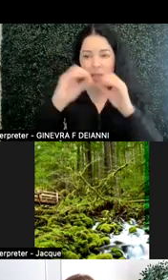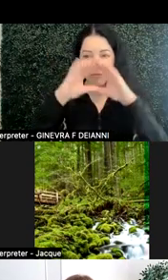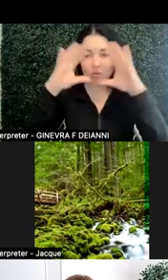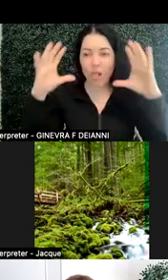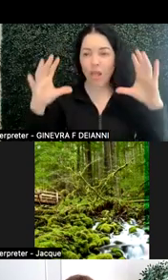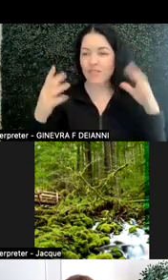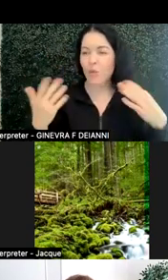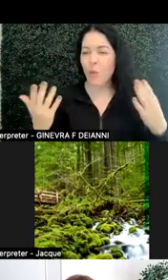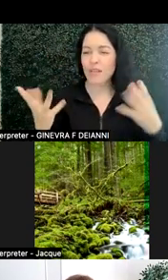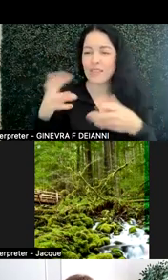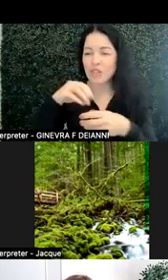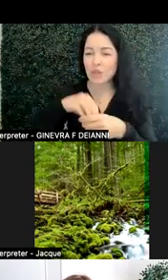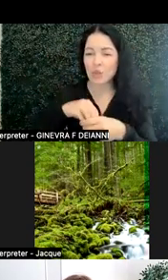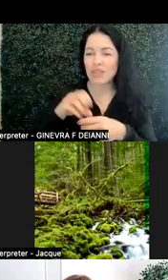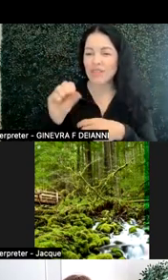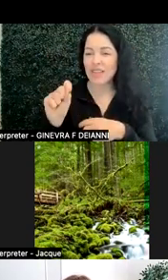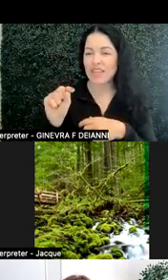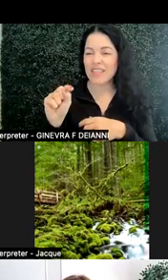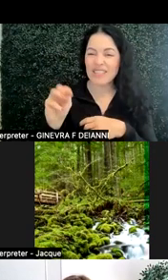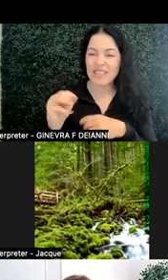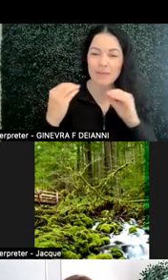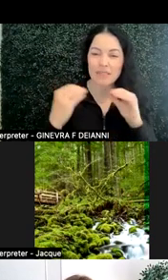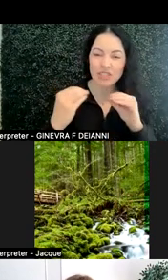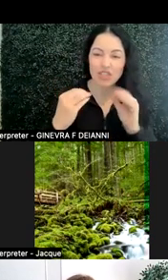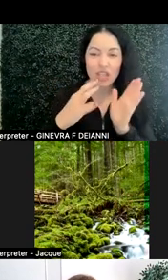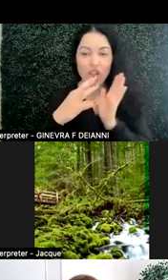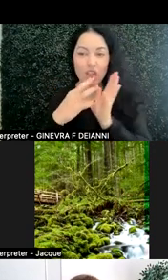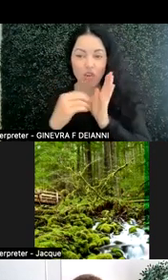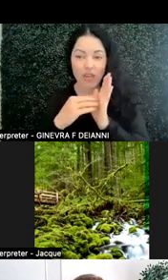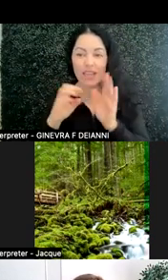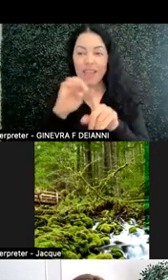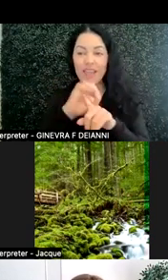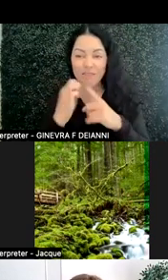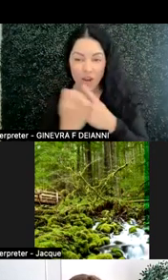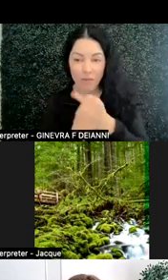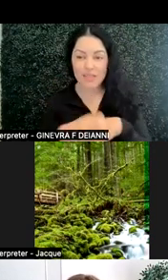STEM teaching, and learning, and environments, and instruction, what that all means.